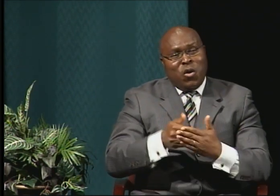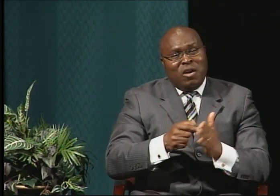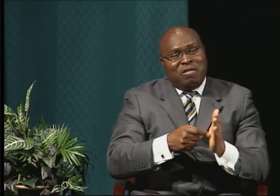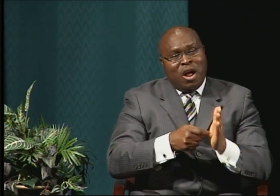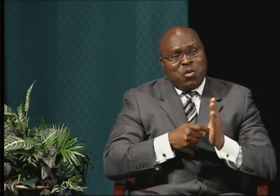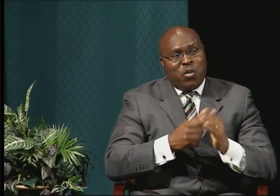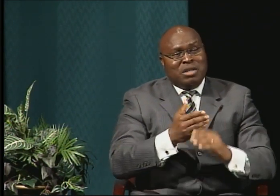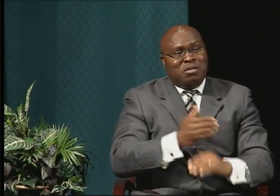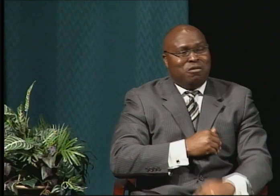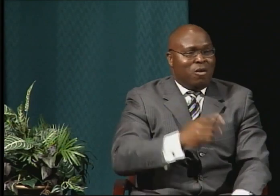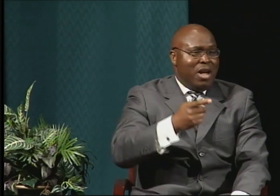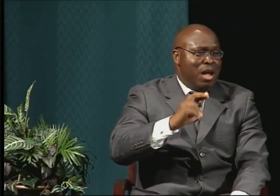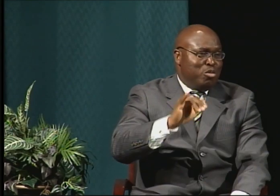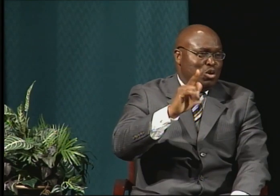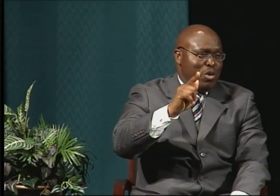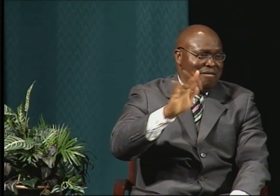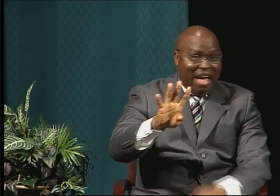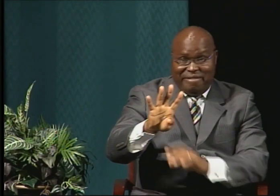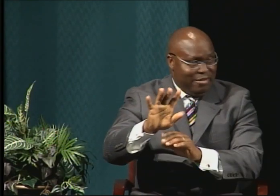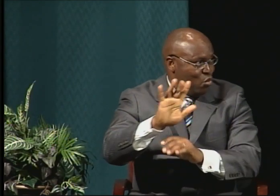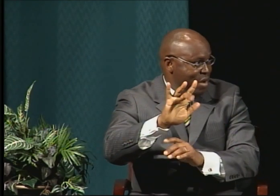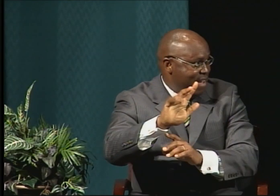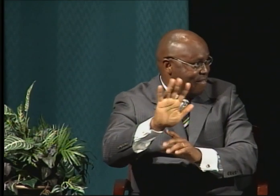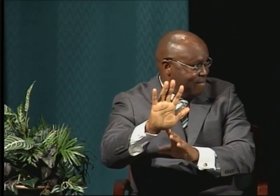But still my wife was on bedrest.